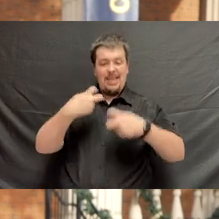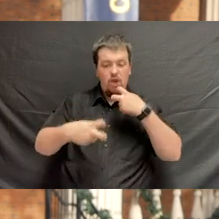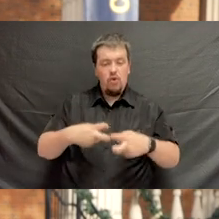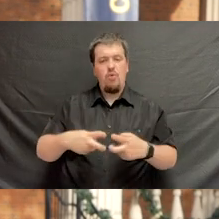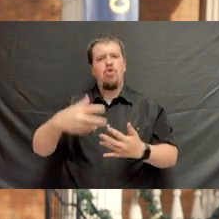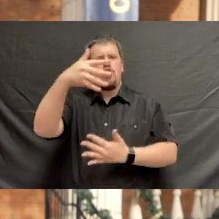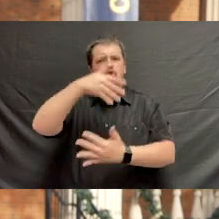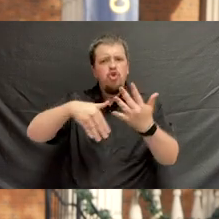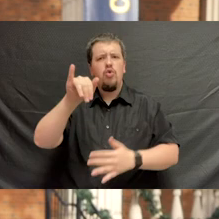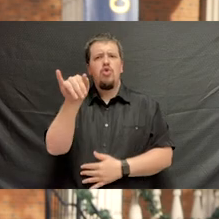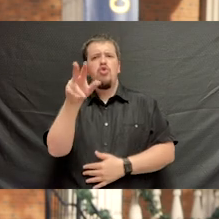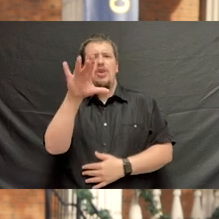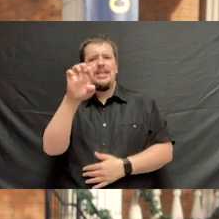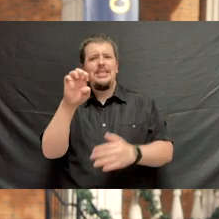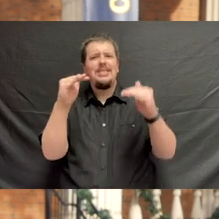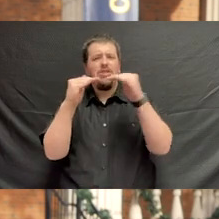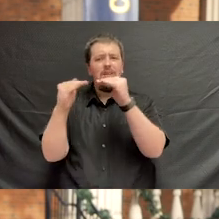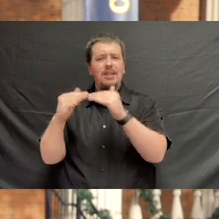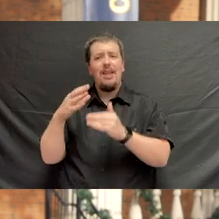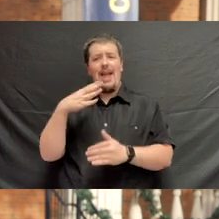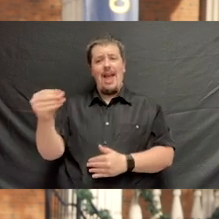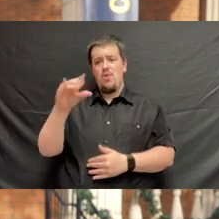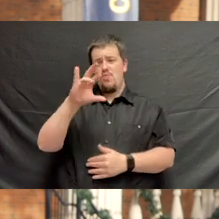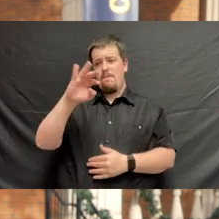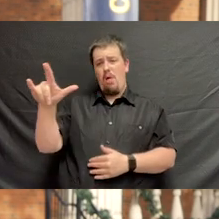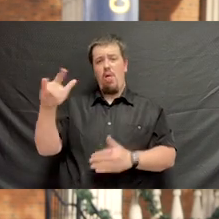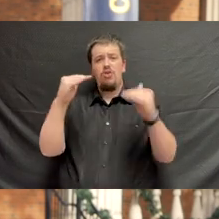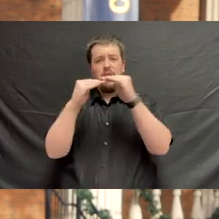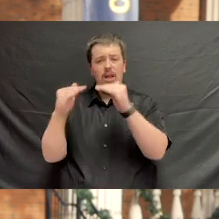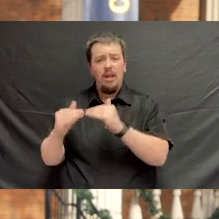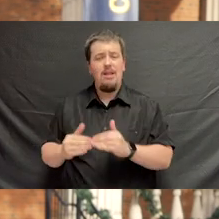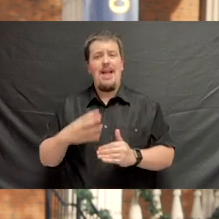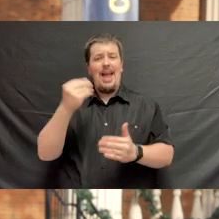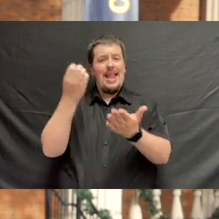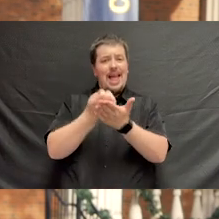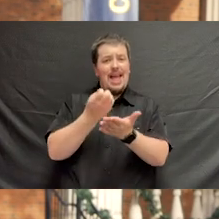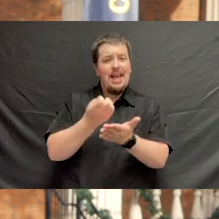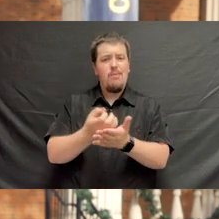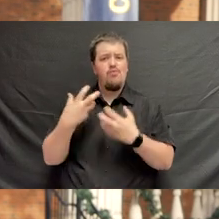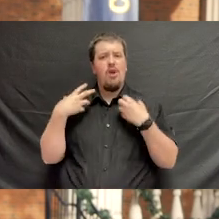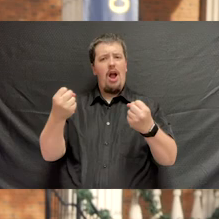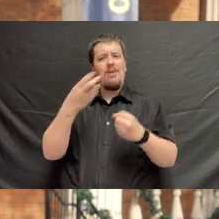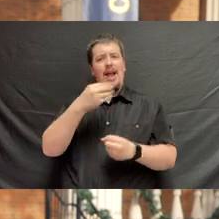social justice and criminal justice; economic recovery, and educational success.